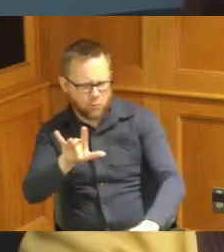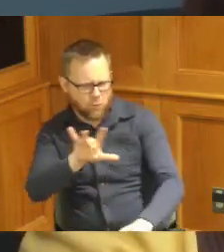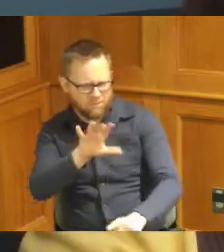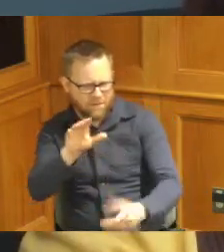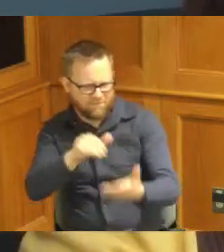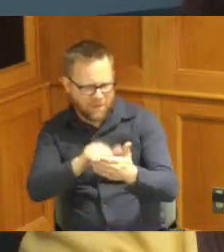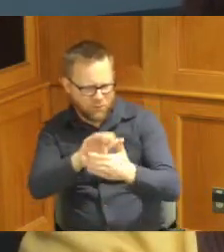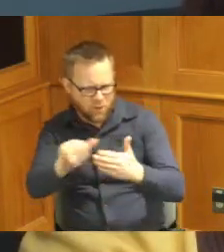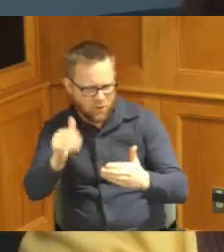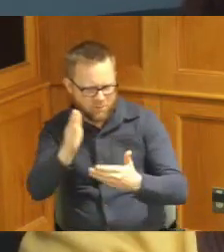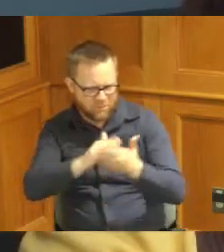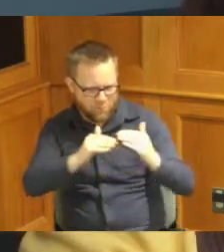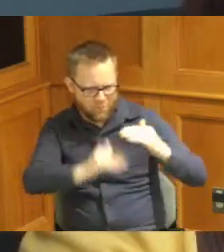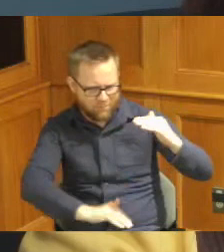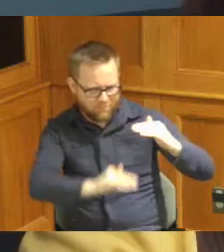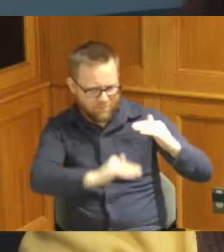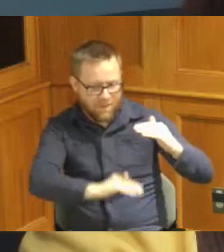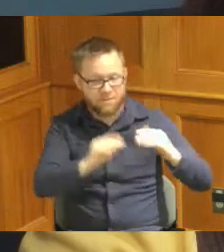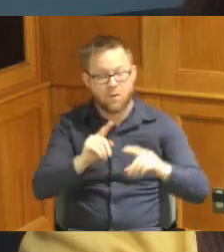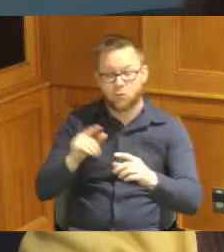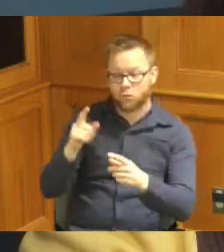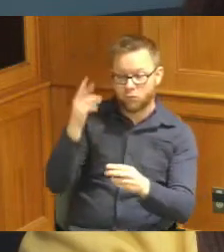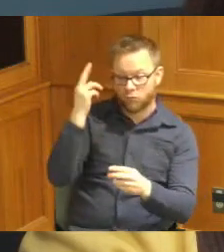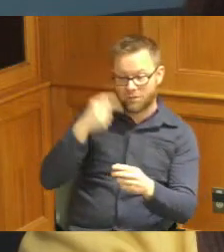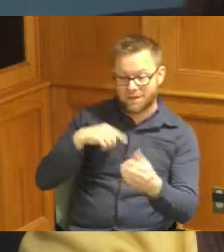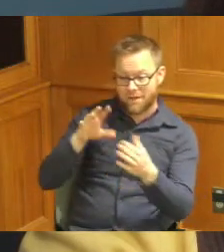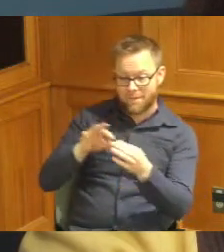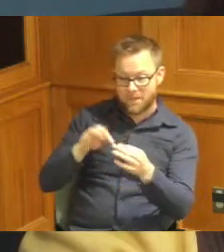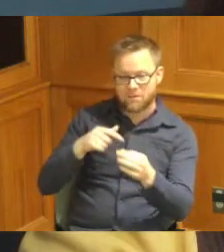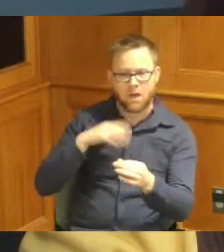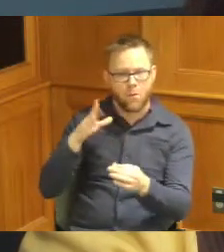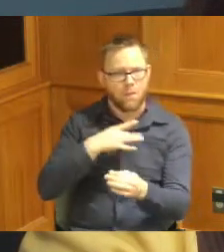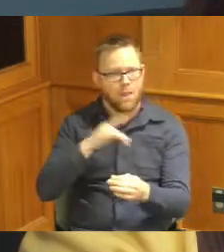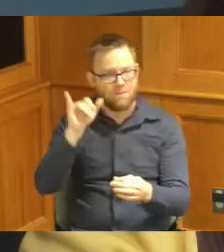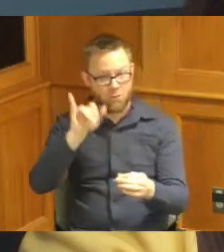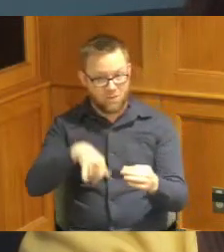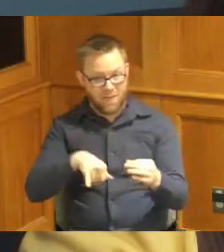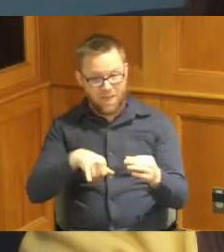reason why brought it up is because I would like for this item to go on our staff meeting